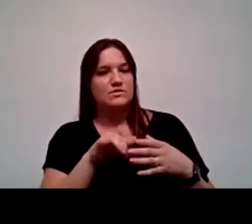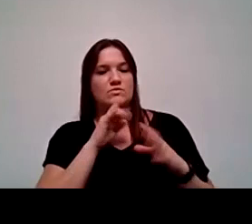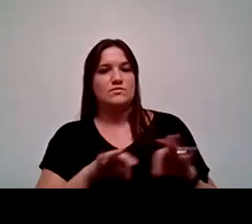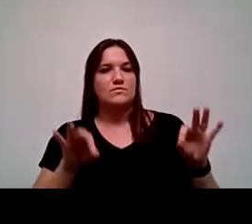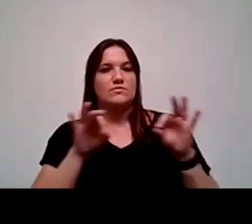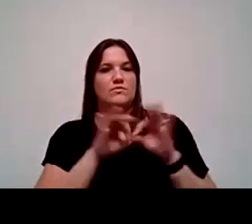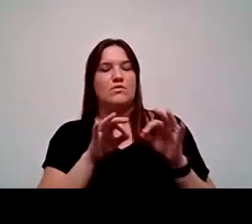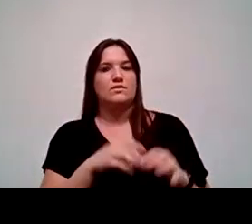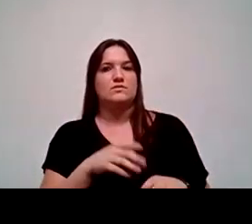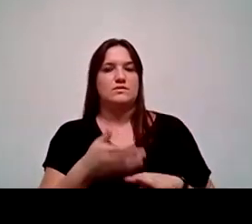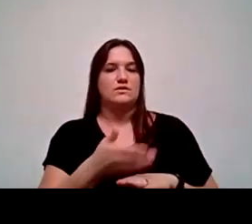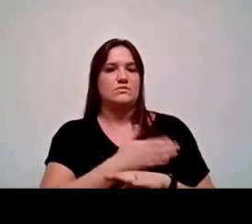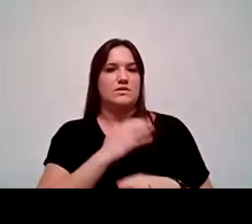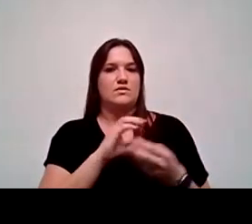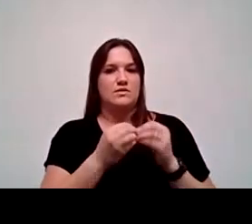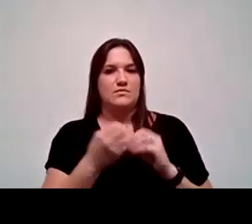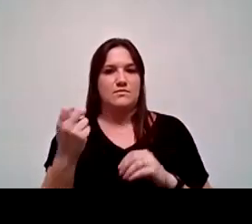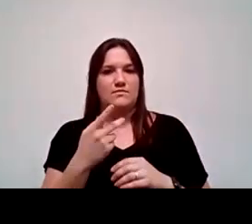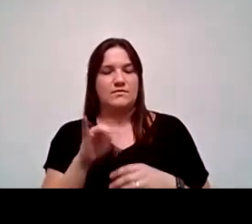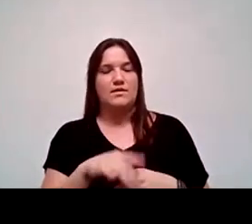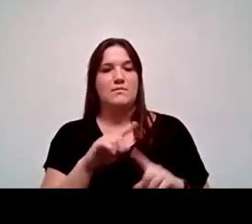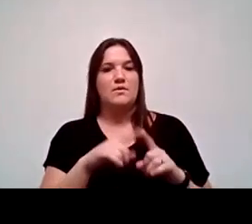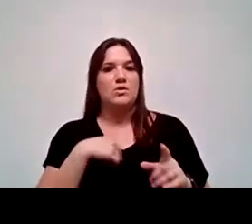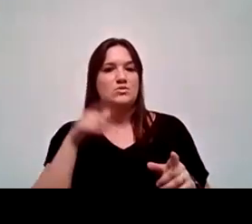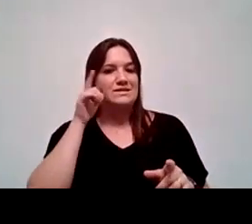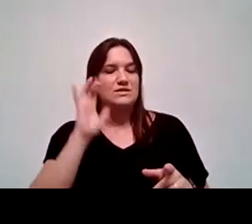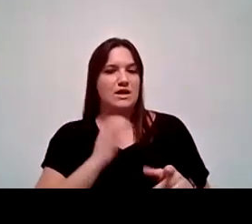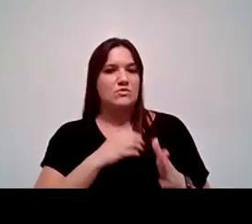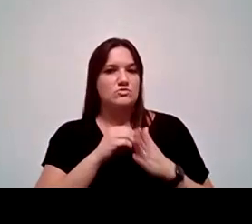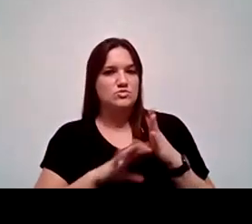to increase our number of activities, but also to listen to our students and their needs.